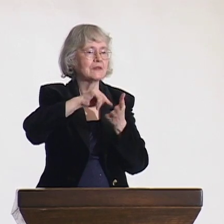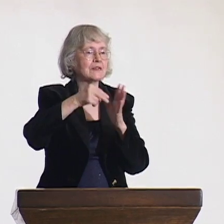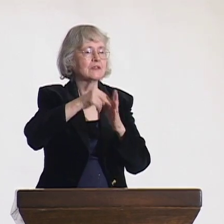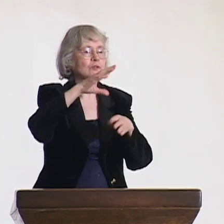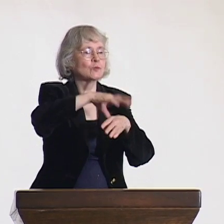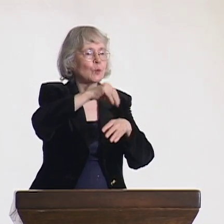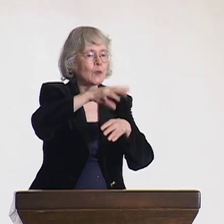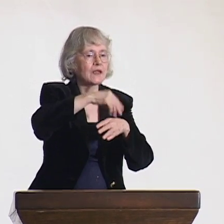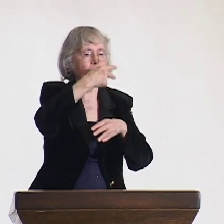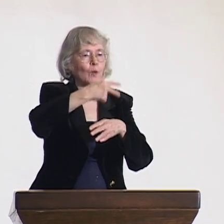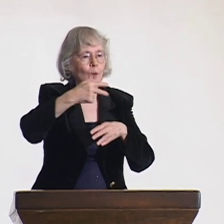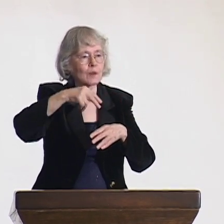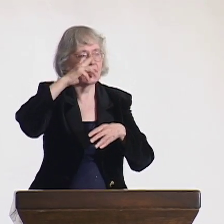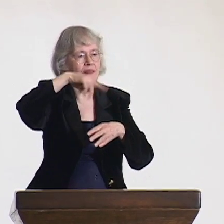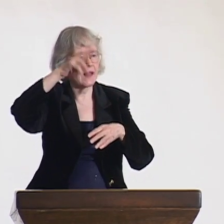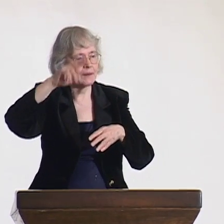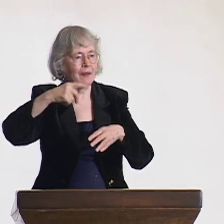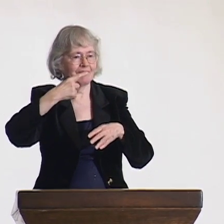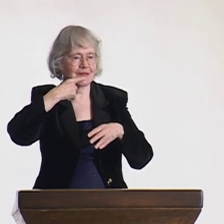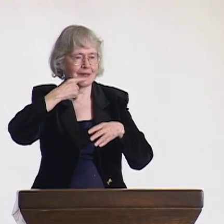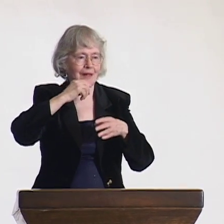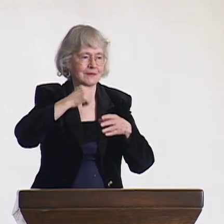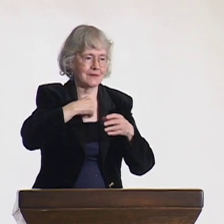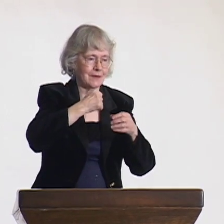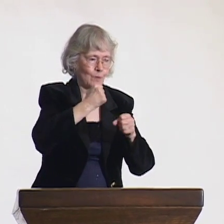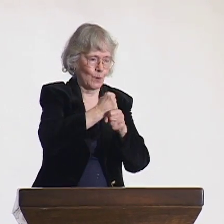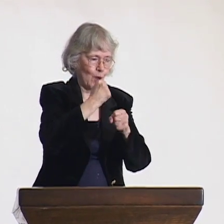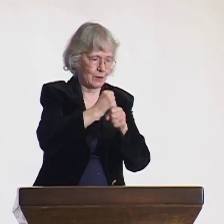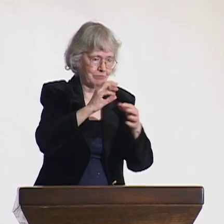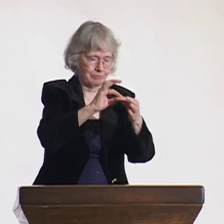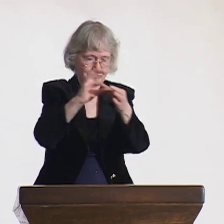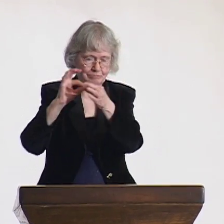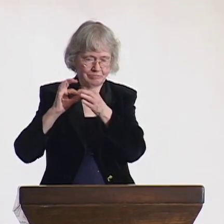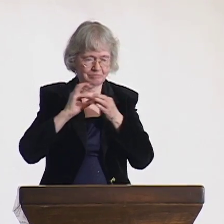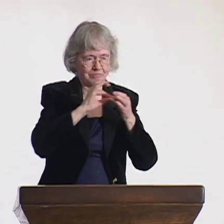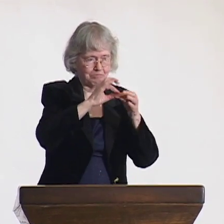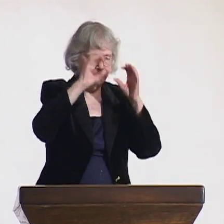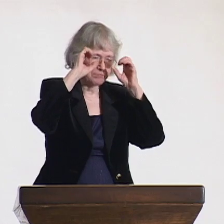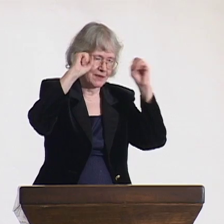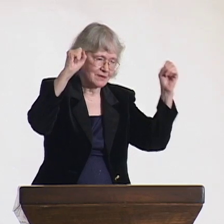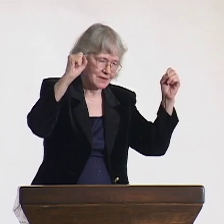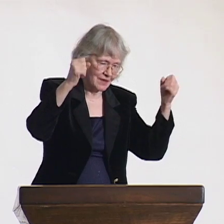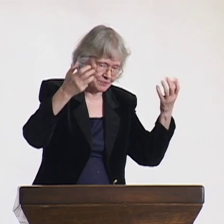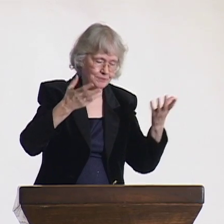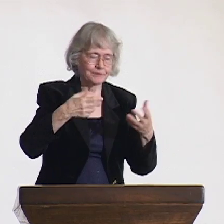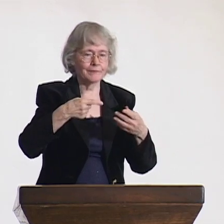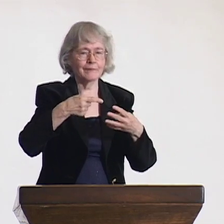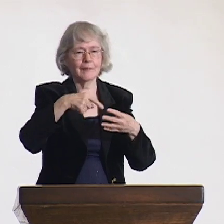Sweden, Norway-- again, all in collaboration with my position.